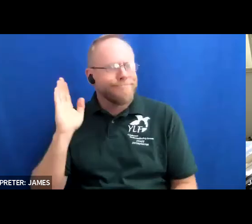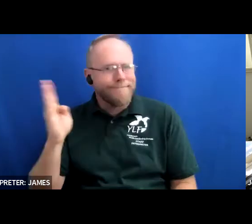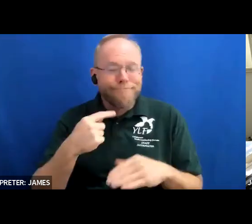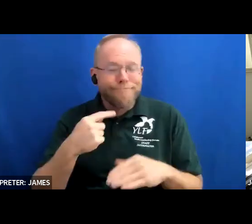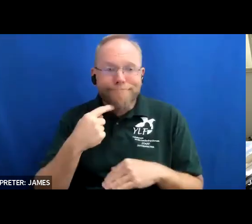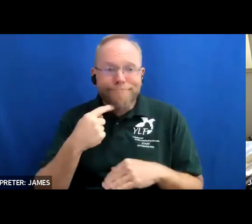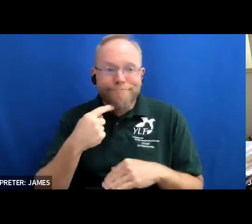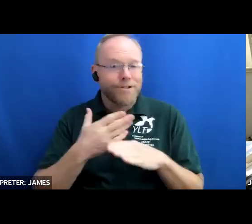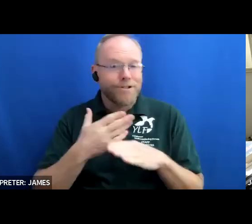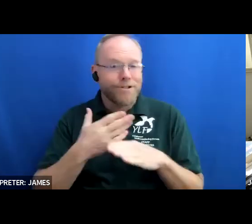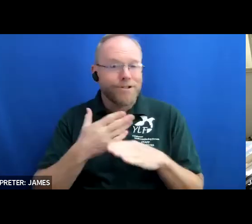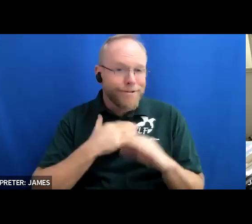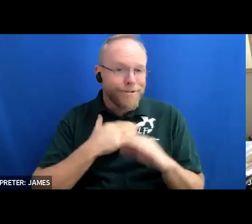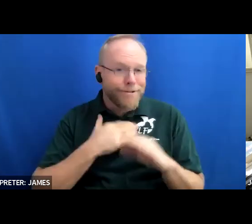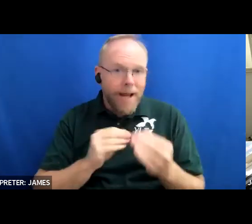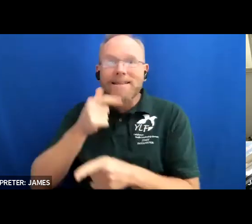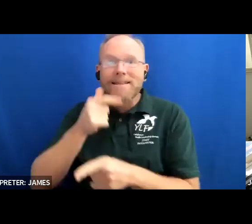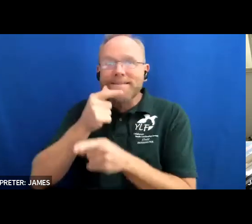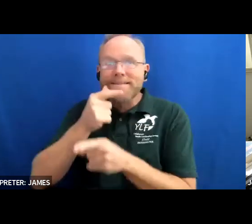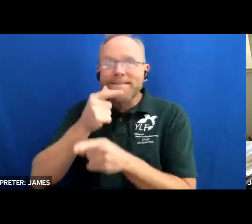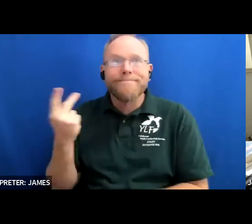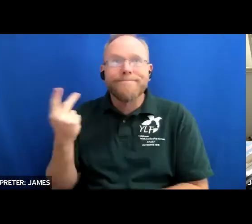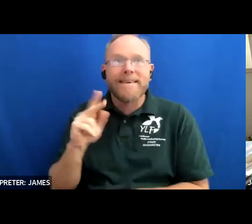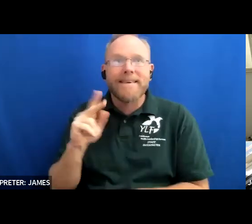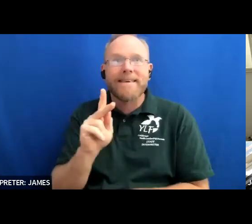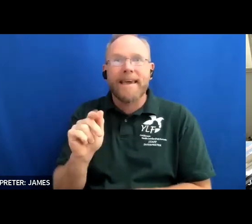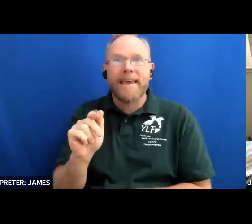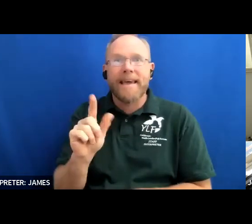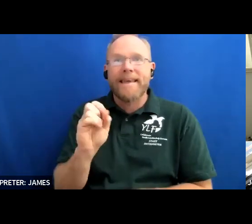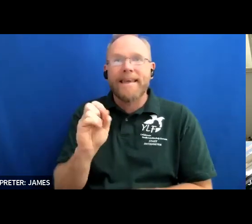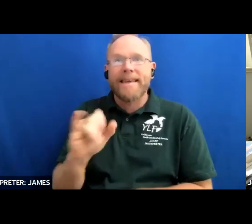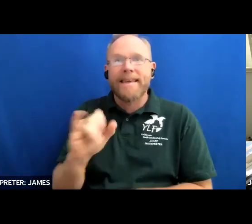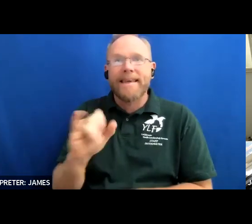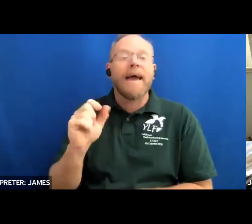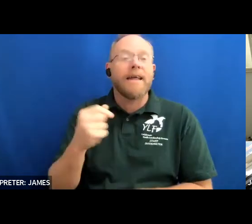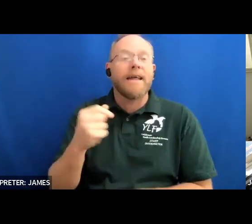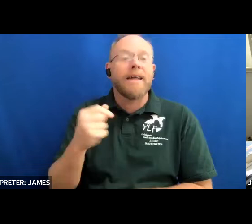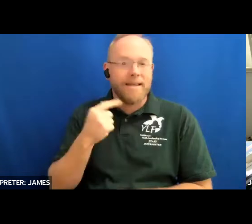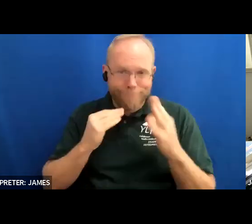my sister kaylee and i had experienced many forms of discrimination at a very young age and became